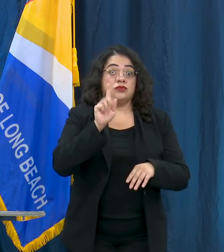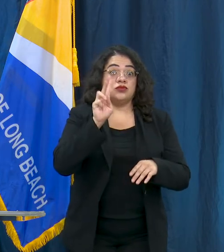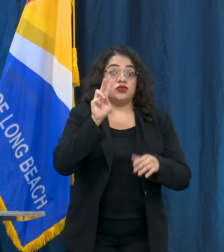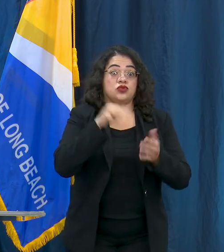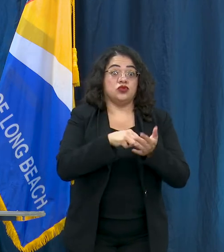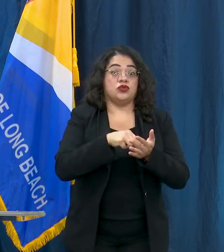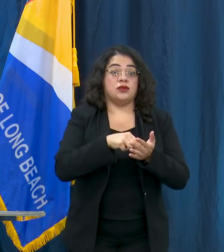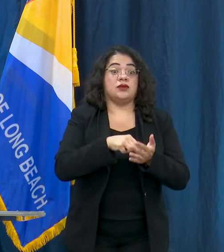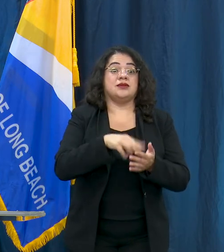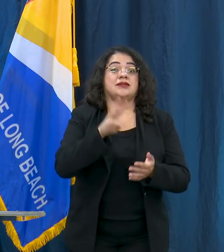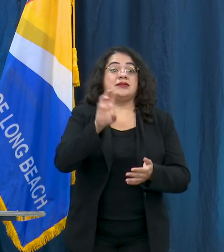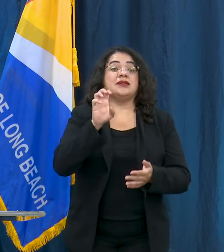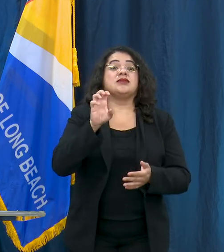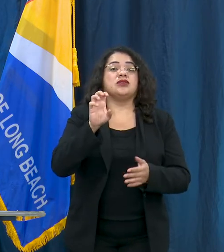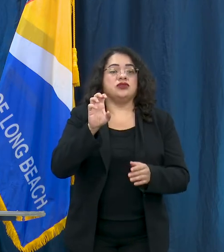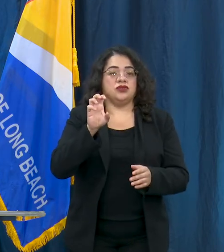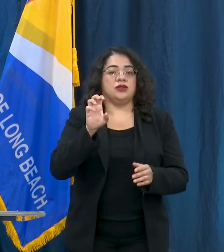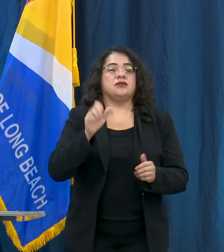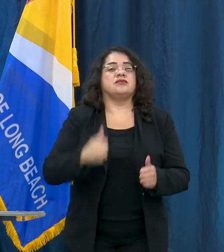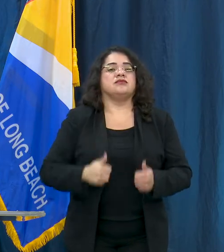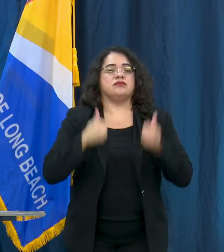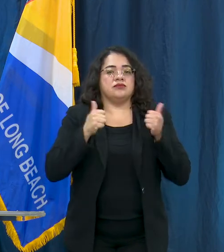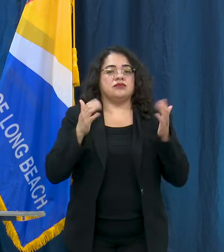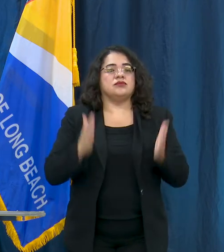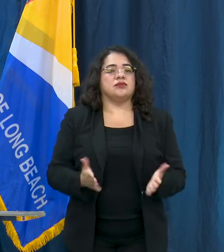in Long Beach and a little over 2,000 of them have